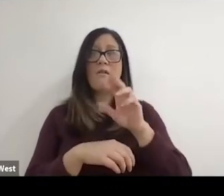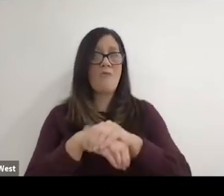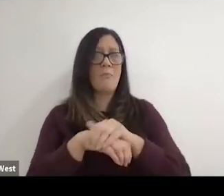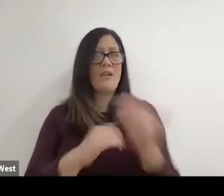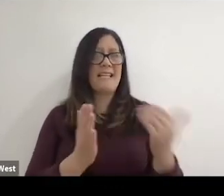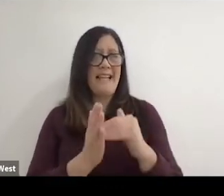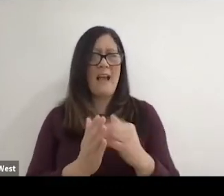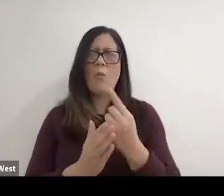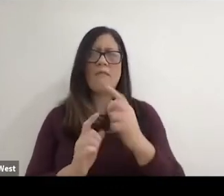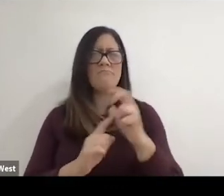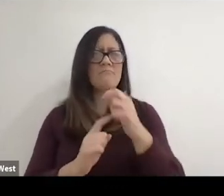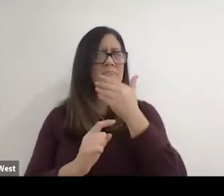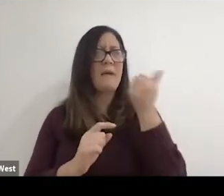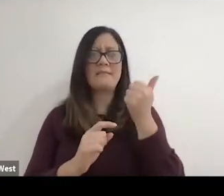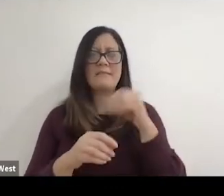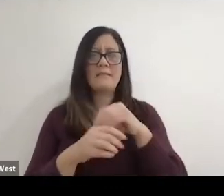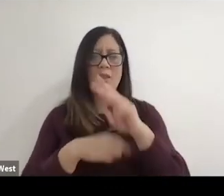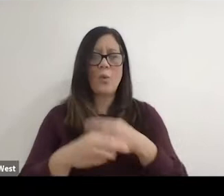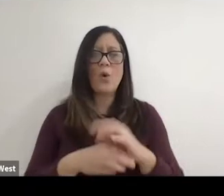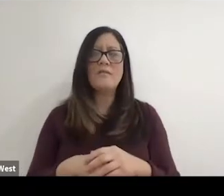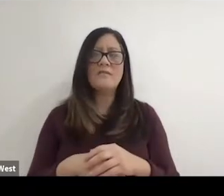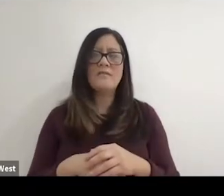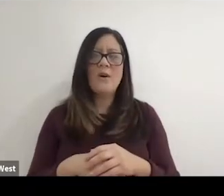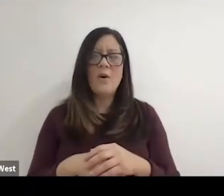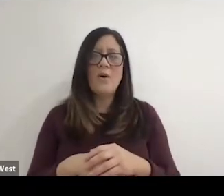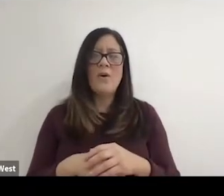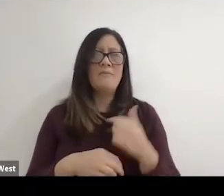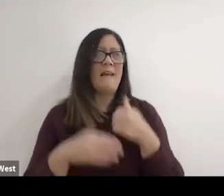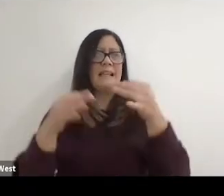but I did and decided that we had to change things from the inside out.